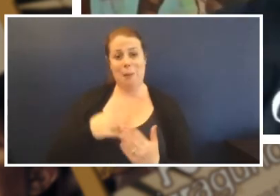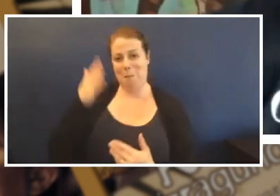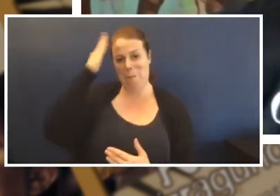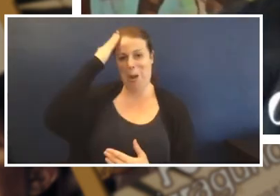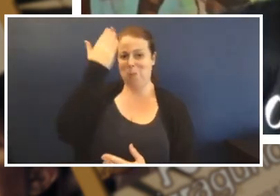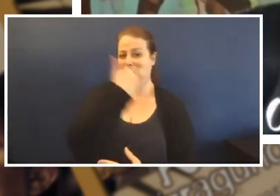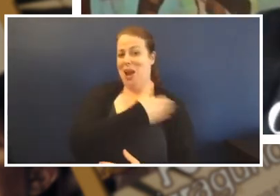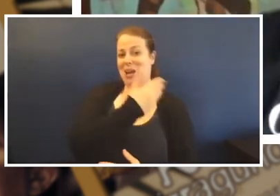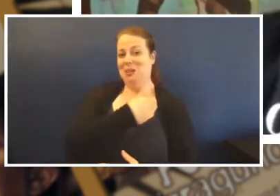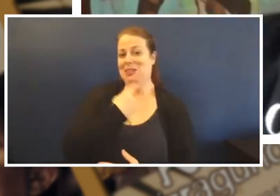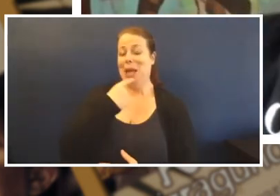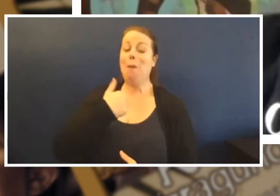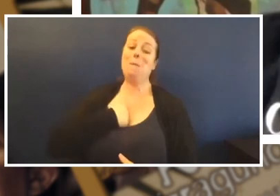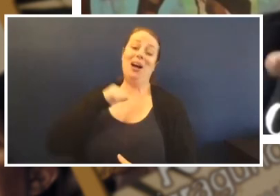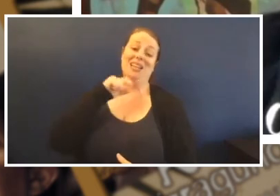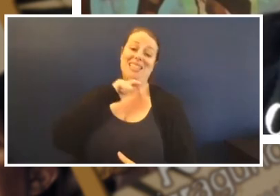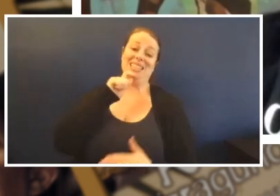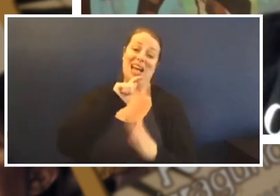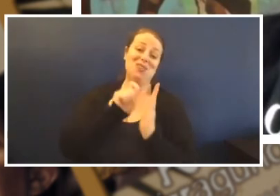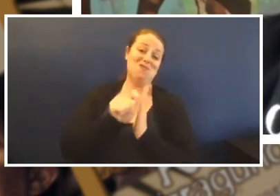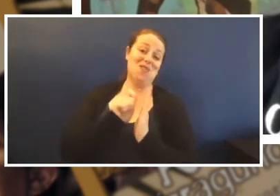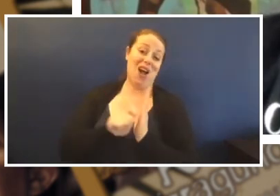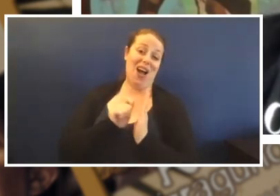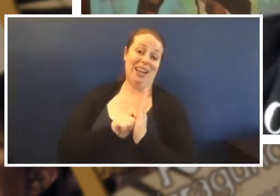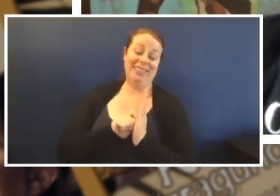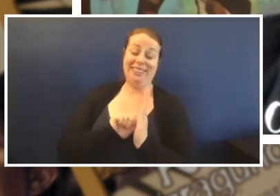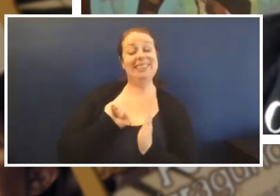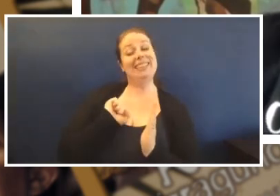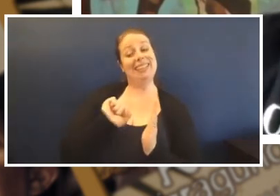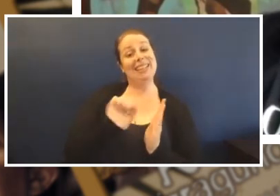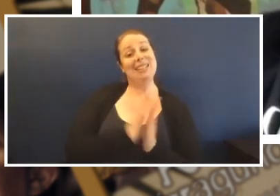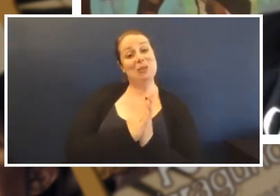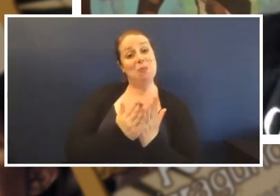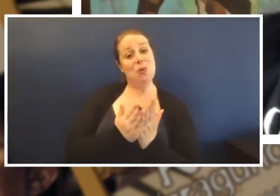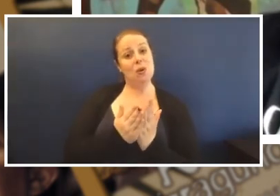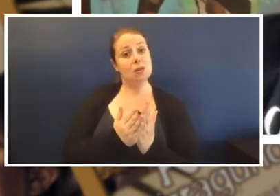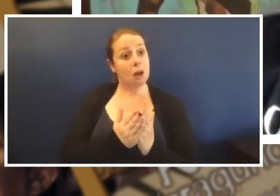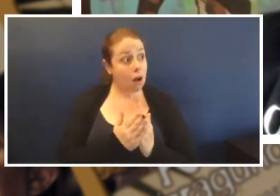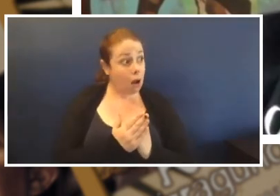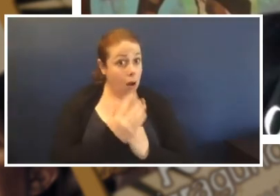writer and they're his books' She said, 'Do you mind if I have a look at them?', this lady said.